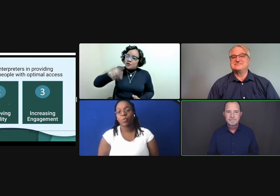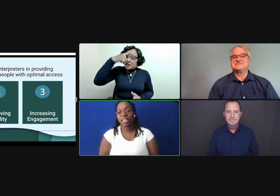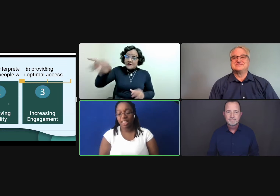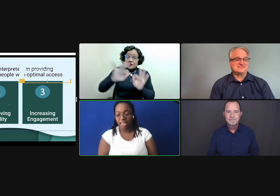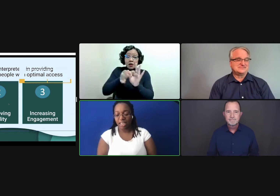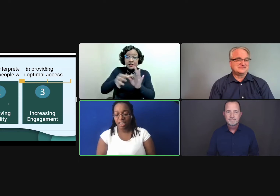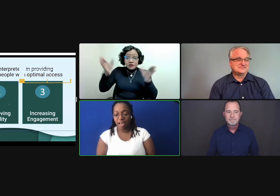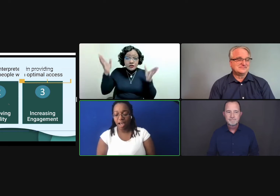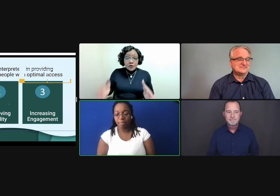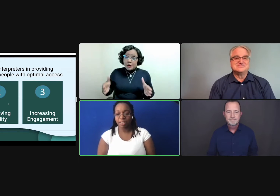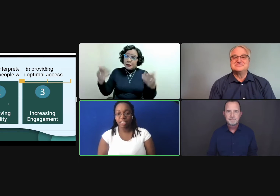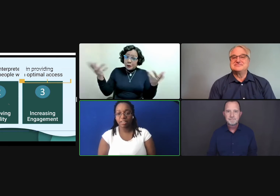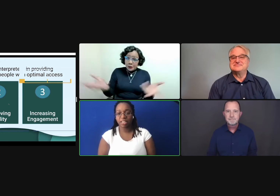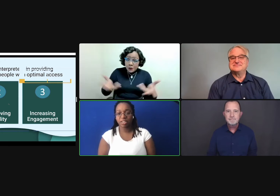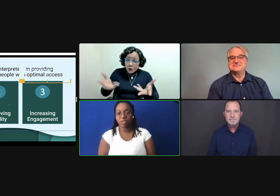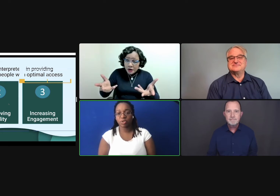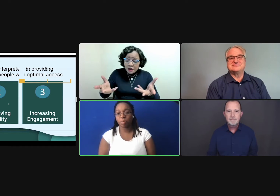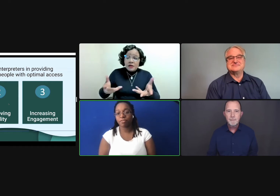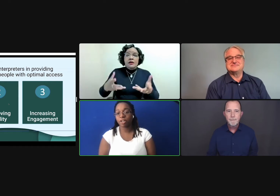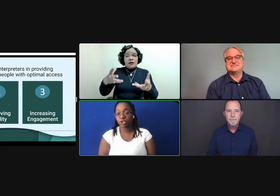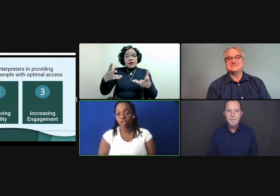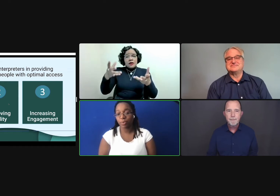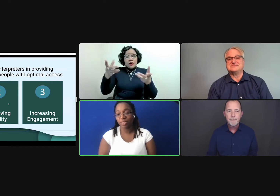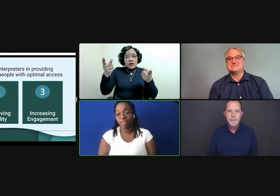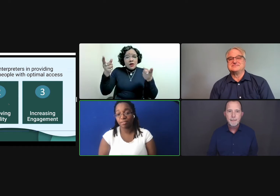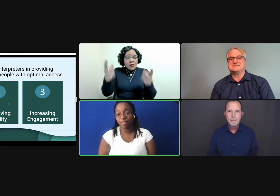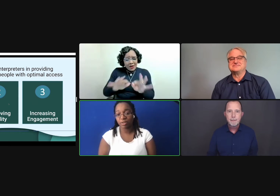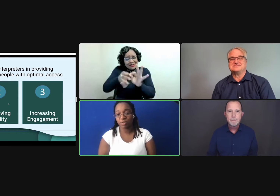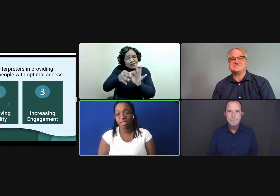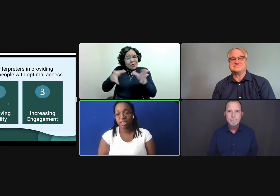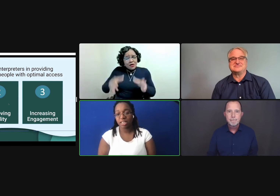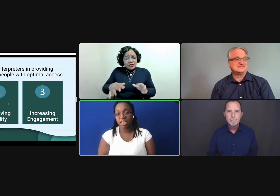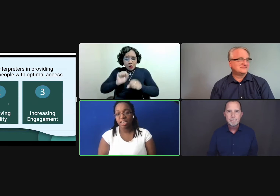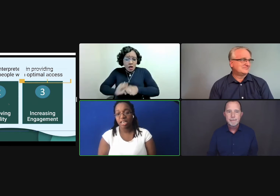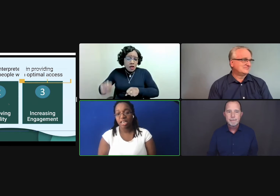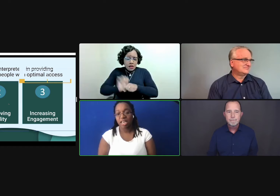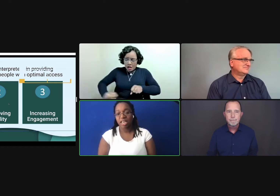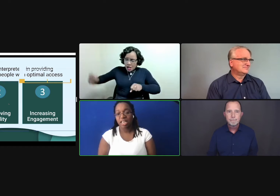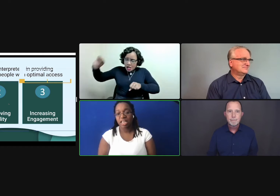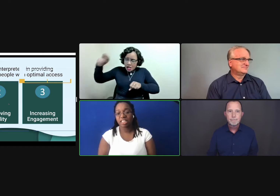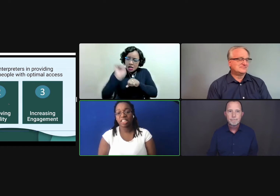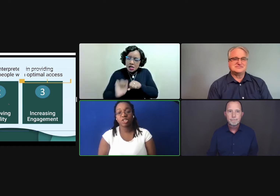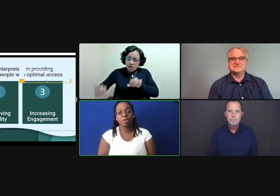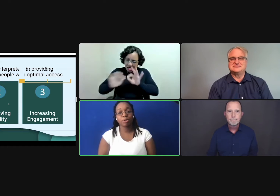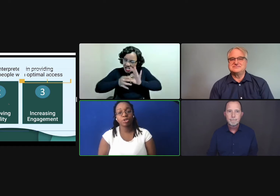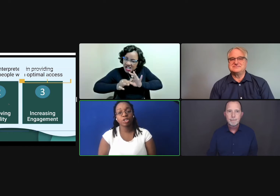And one thing I believe that's normally frustrating within the field is the interpreters